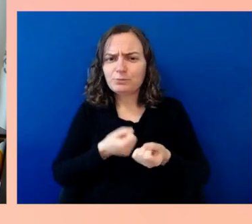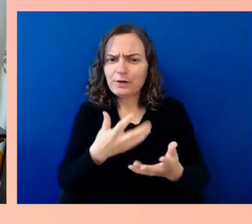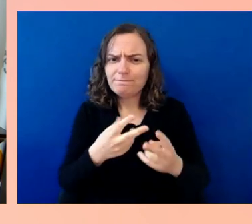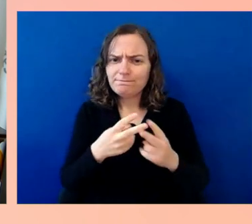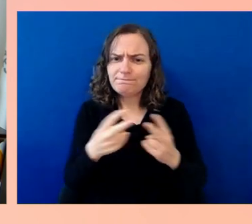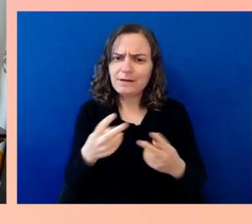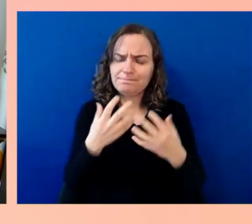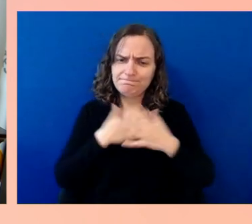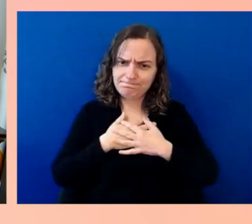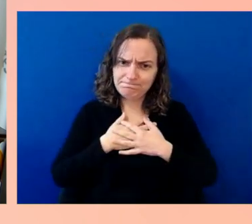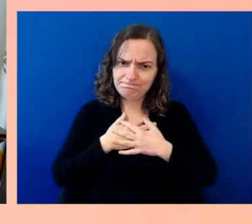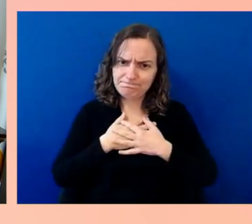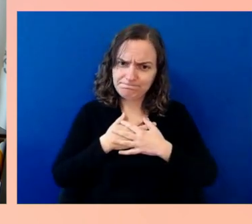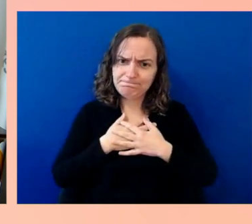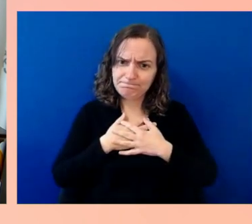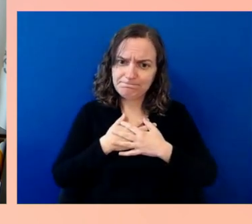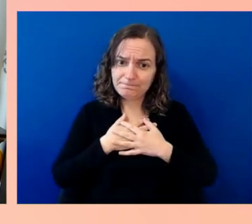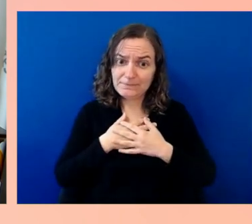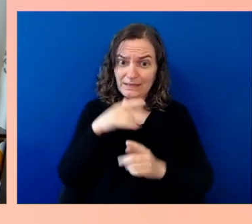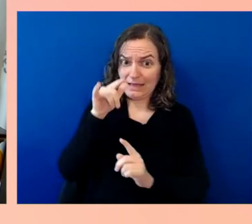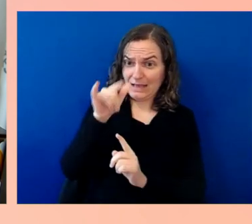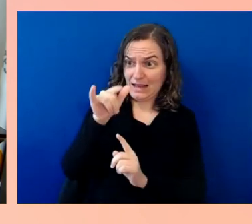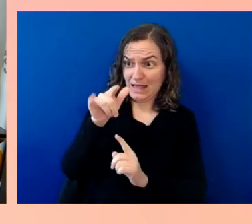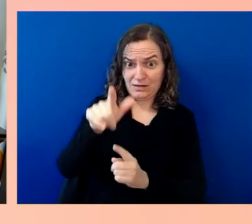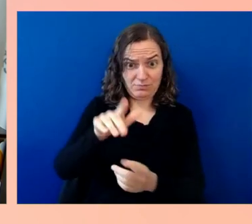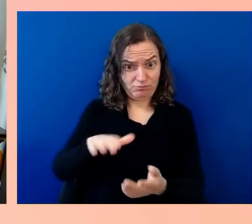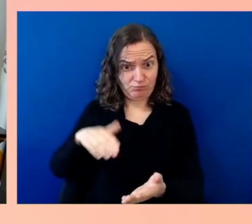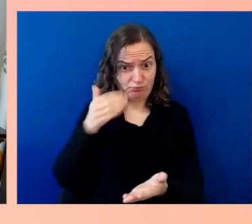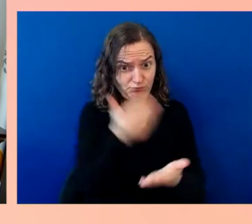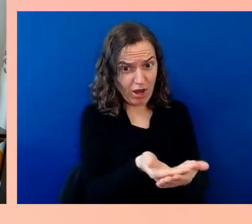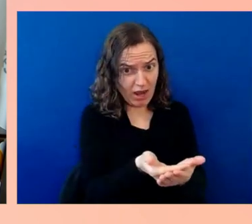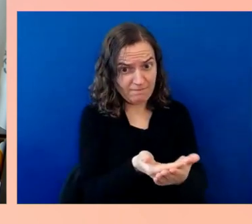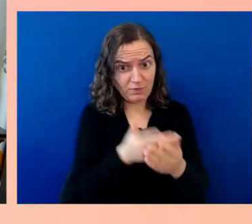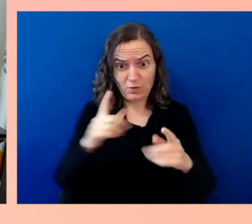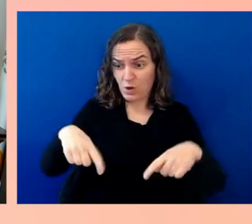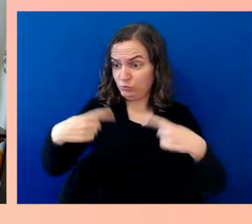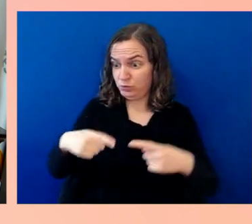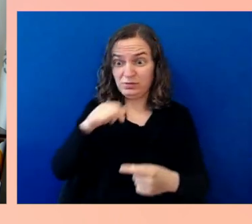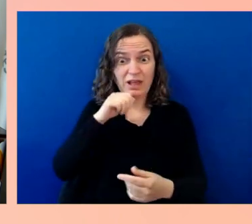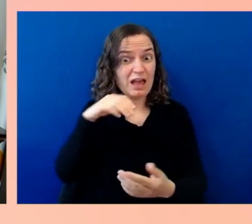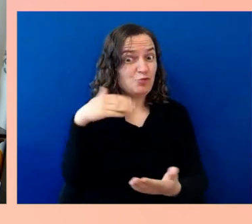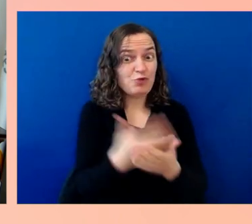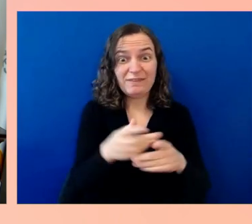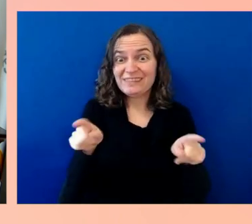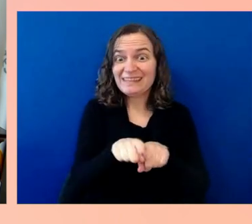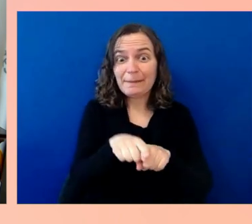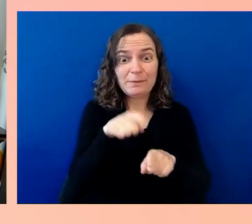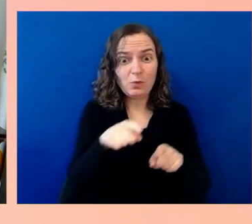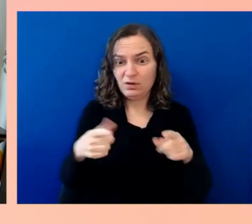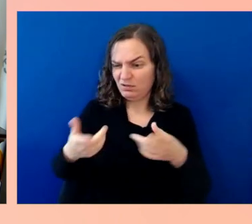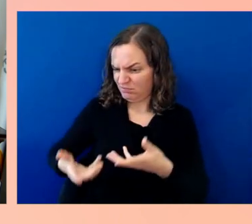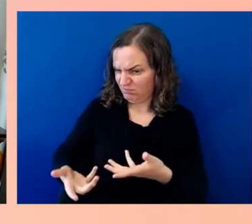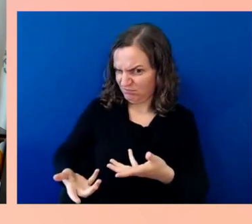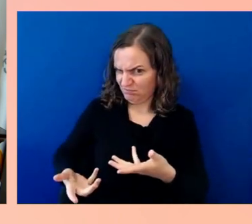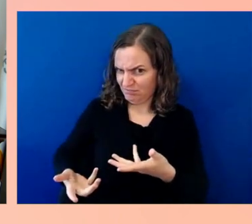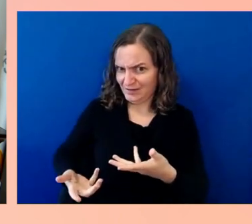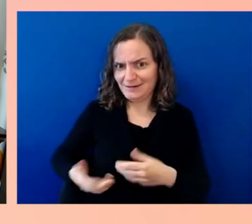your wheelchair doesn't arrive in working condition, it is as if a traveler has arrived where they need to be without their legs.